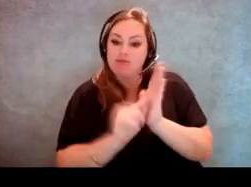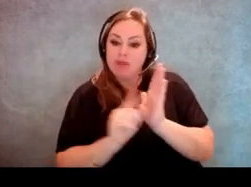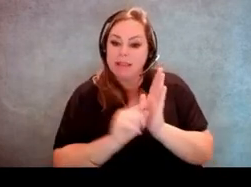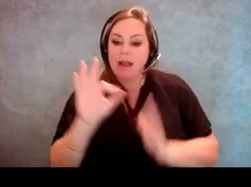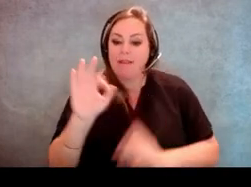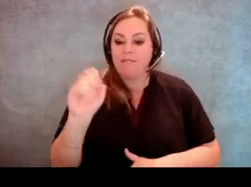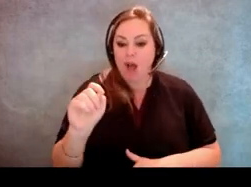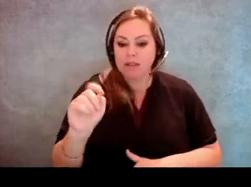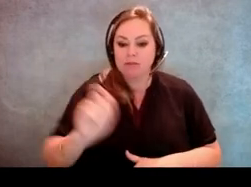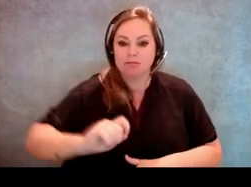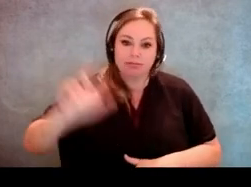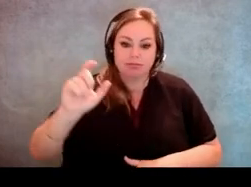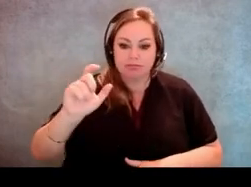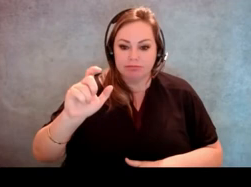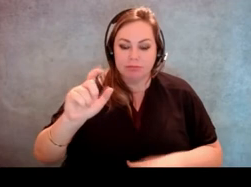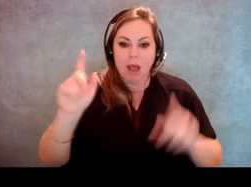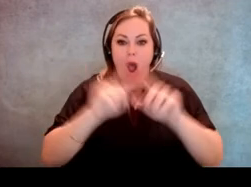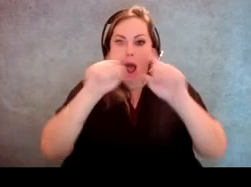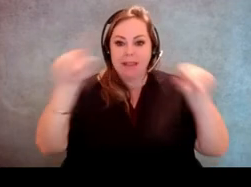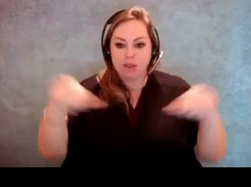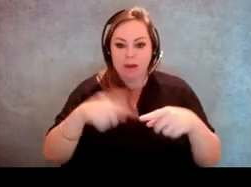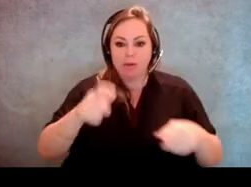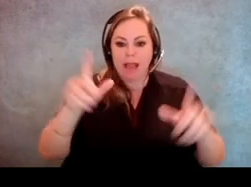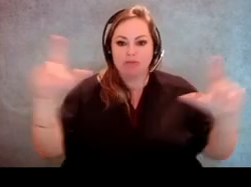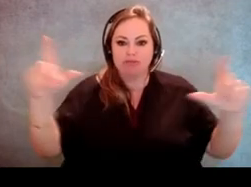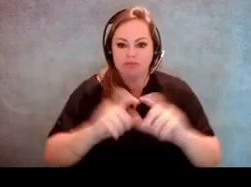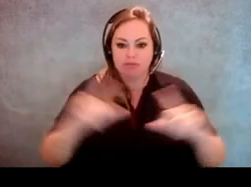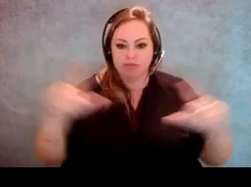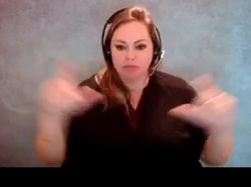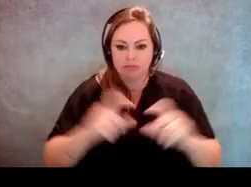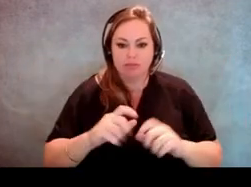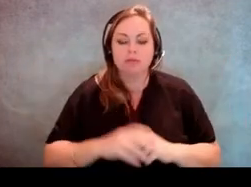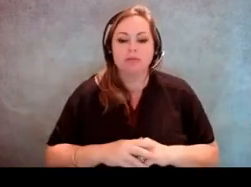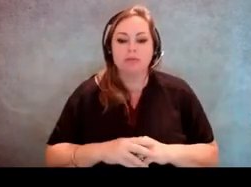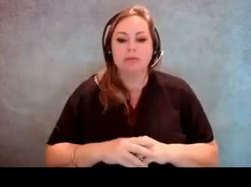which can be adjustable per the voter. There's a high contrast to help